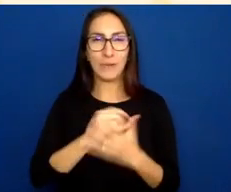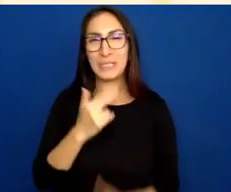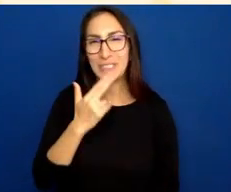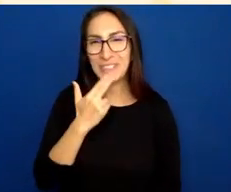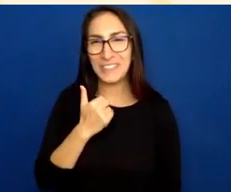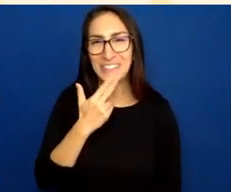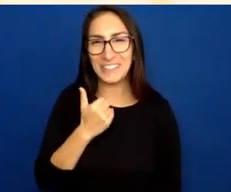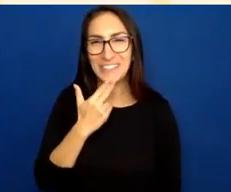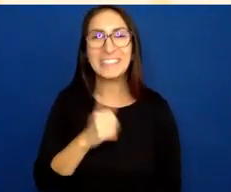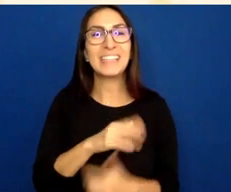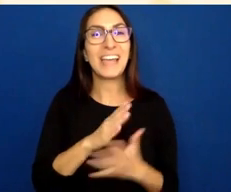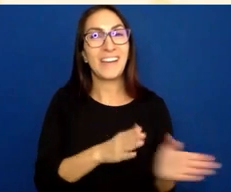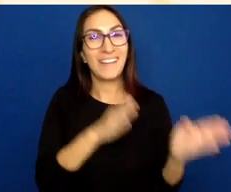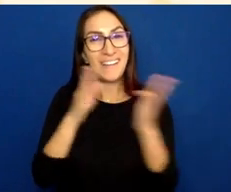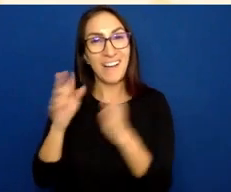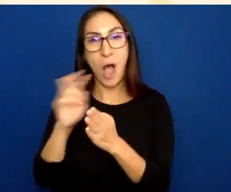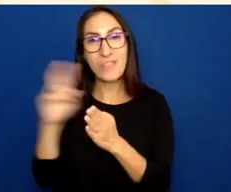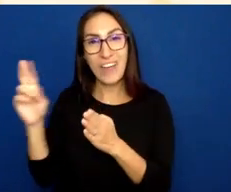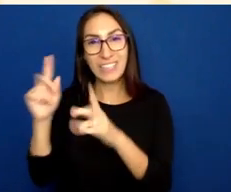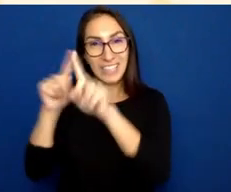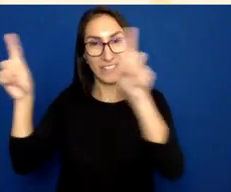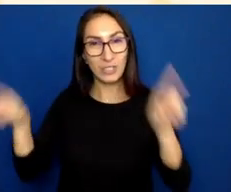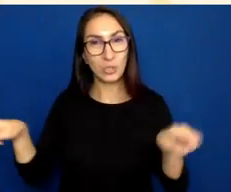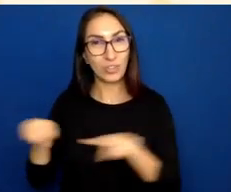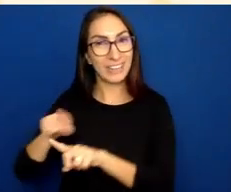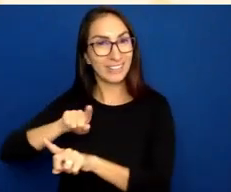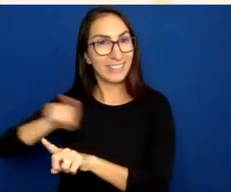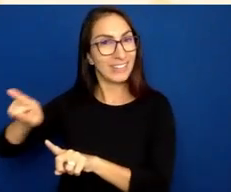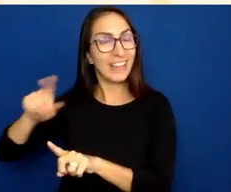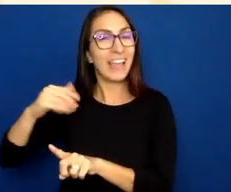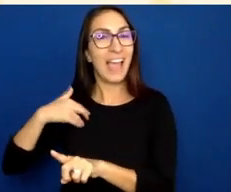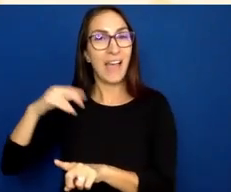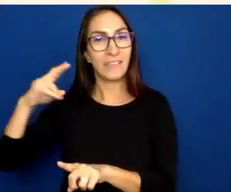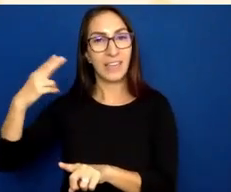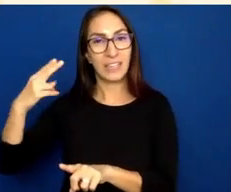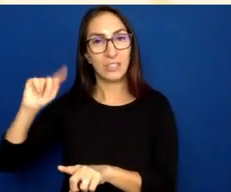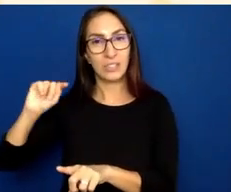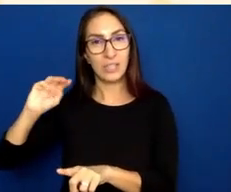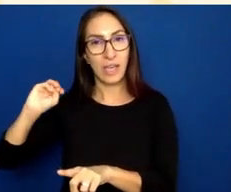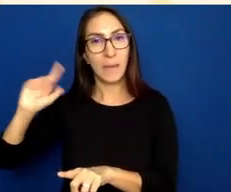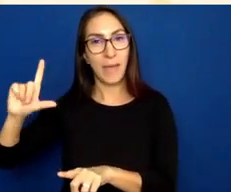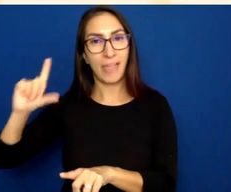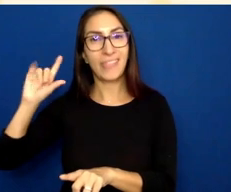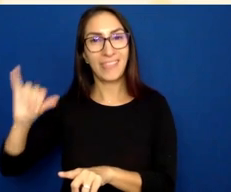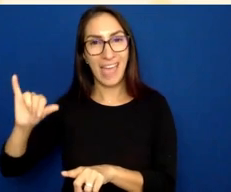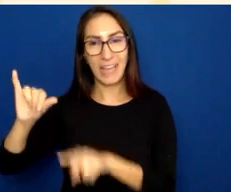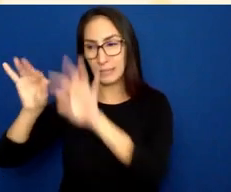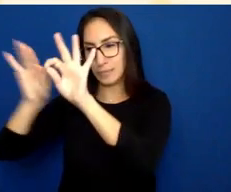On the right side of the screen, we have the HTML that is used to create the website.